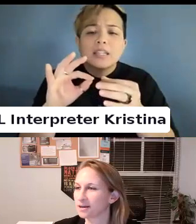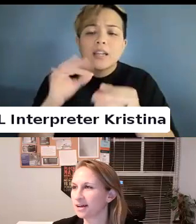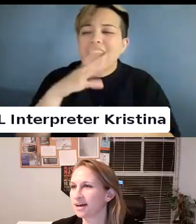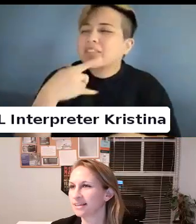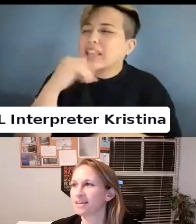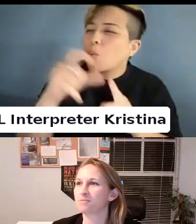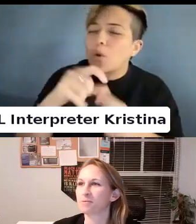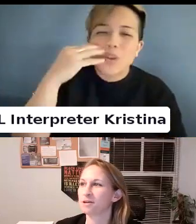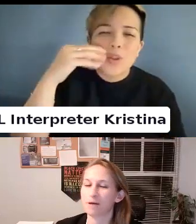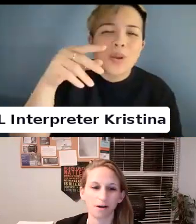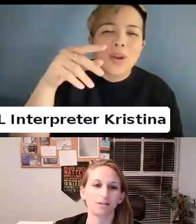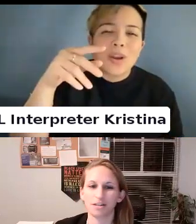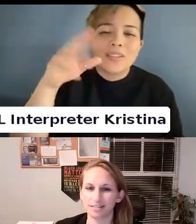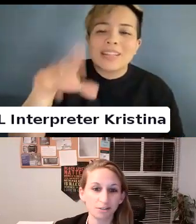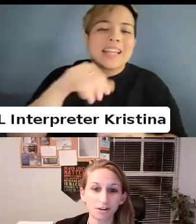of gender. But also.